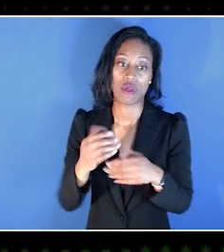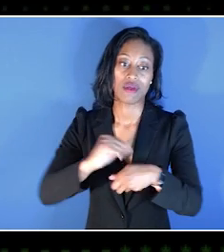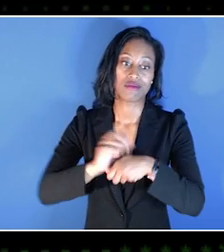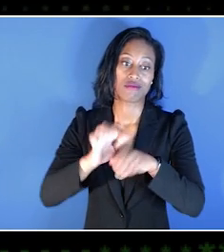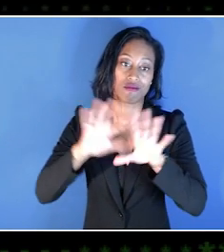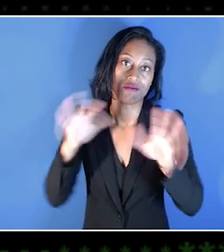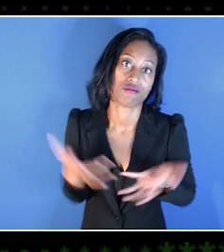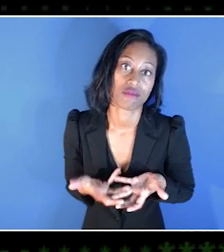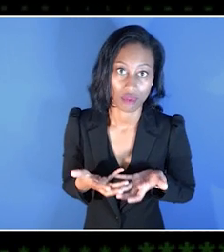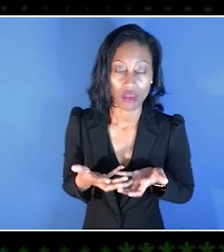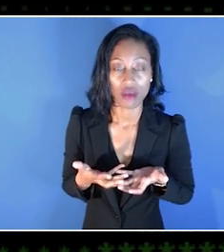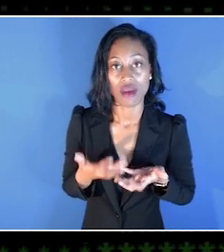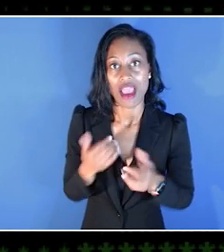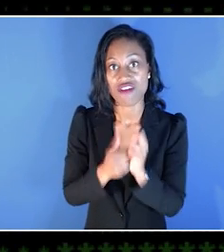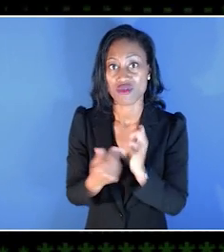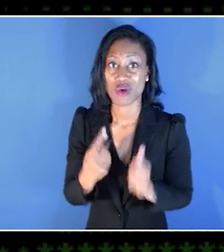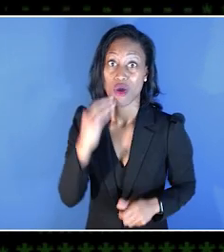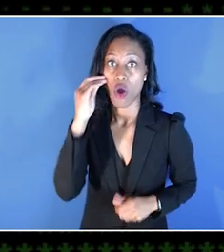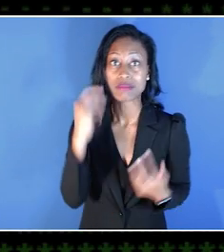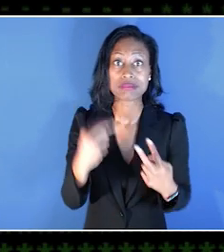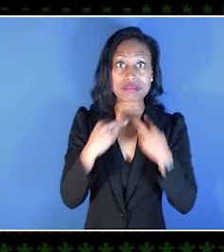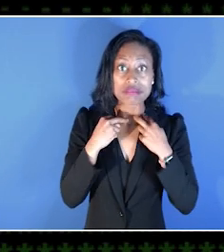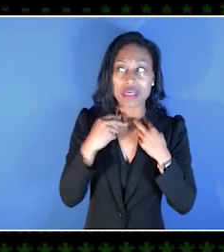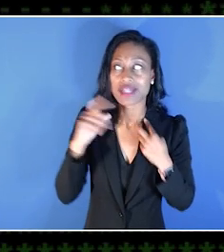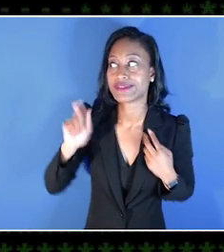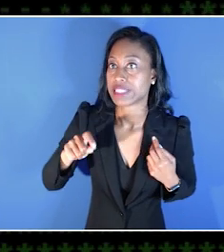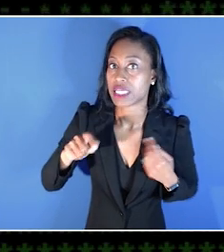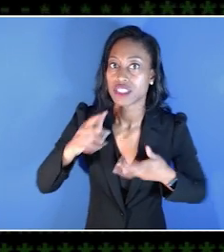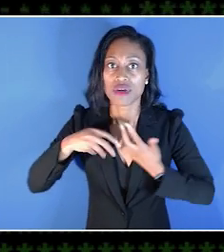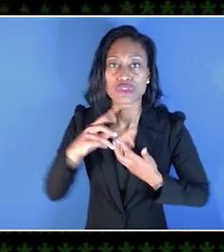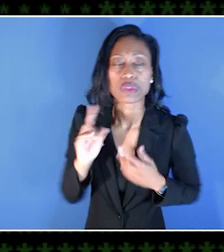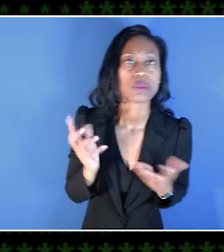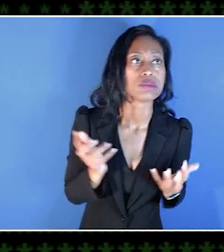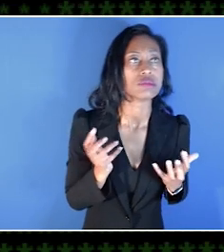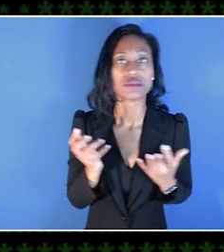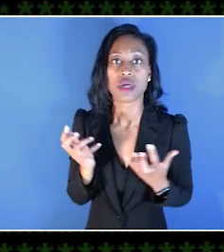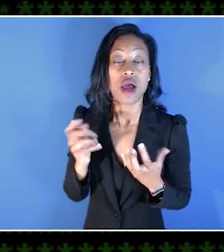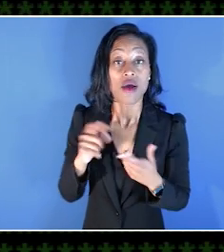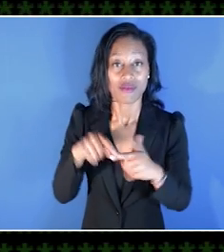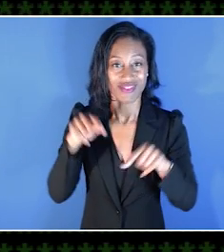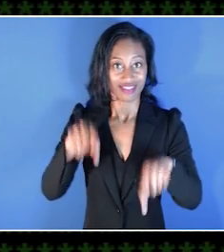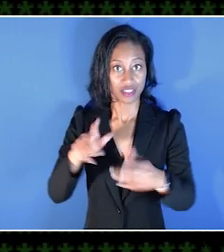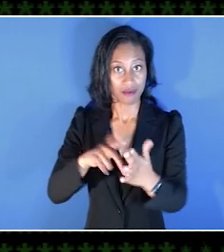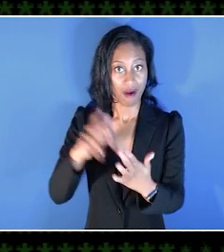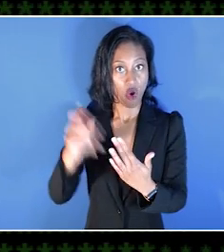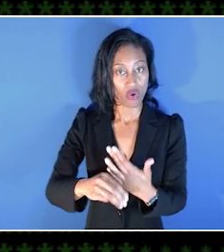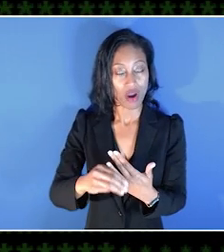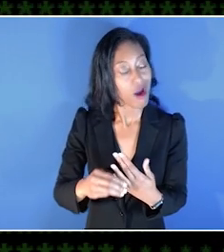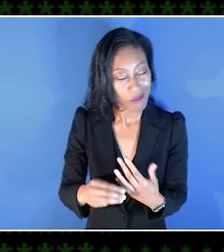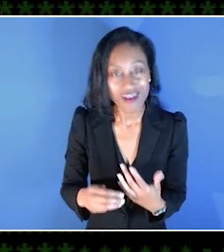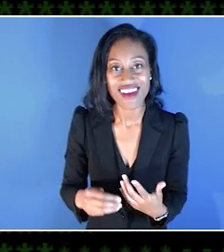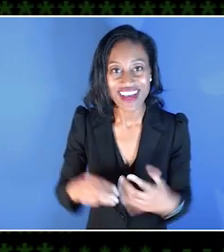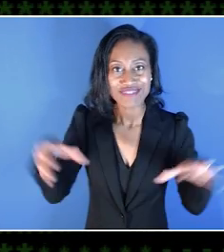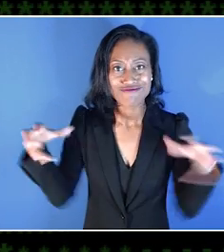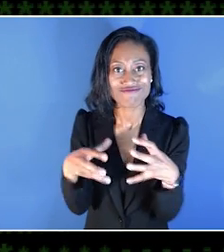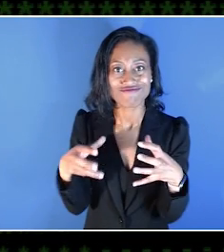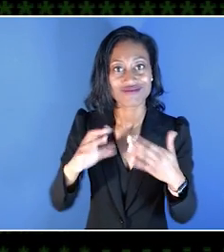where everyone's at home and needed that social environment. And that's what I love about the program, is that we're able to come together as a community being like,